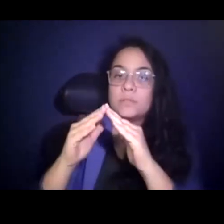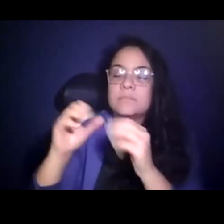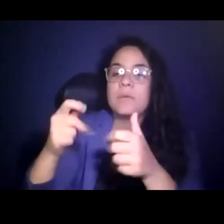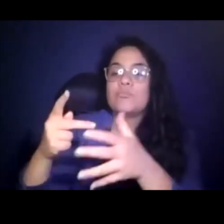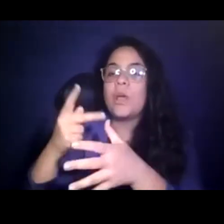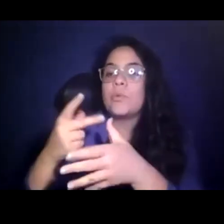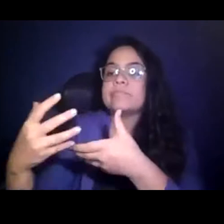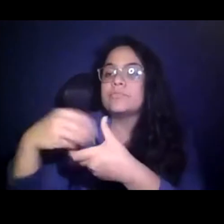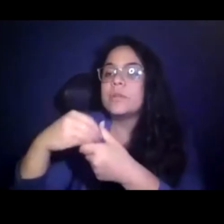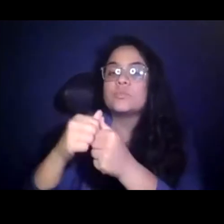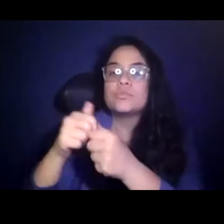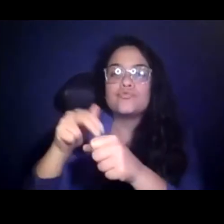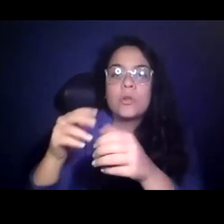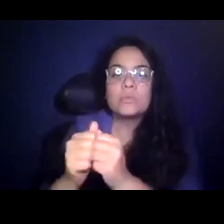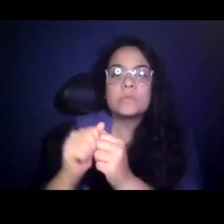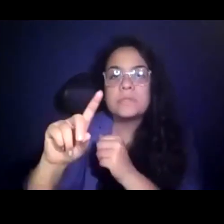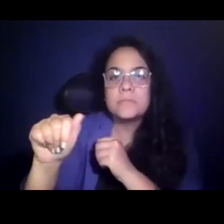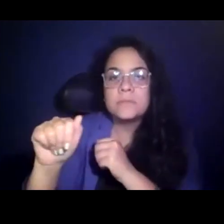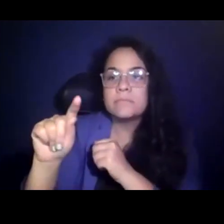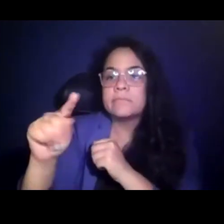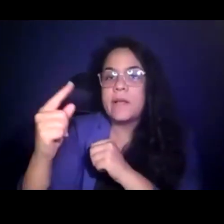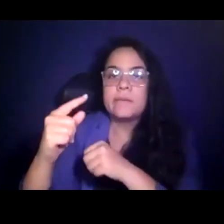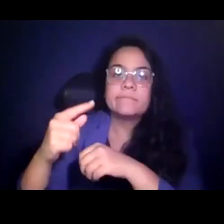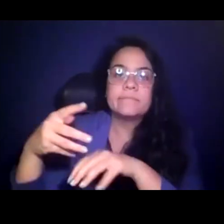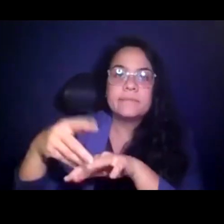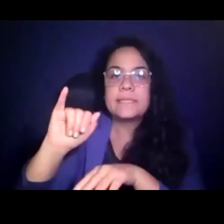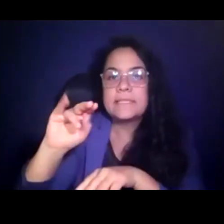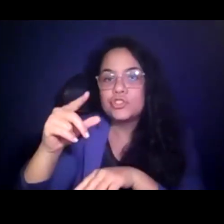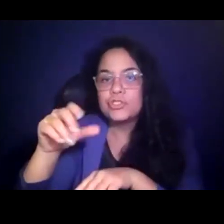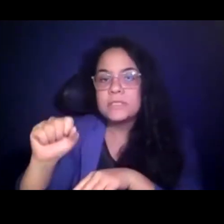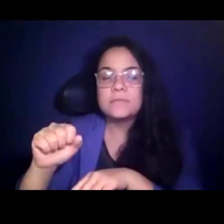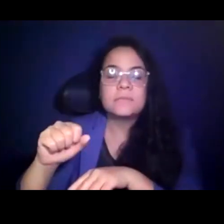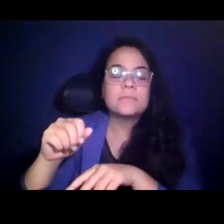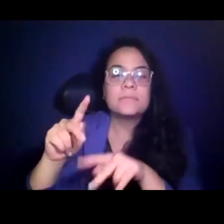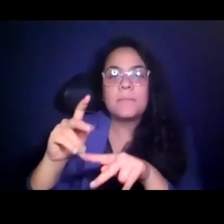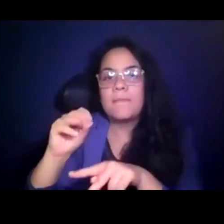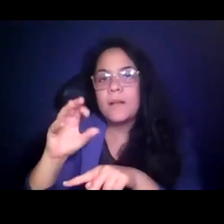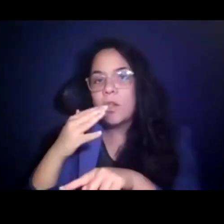with riders with disabilities, Black, indigenous 15:18:38 people of color, low-income riders and older adults.